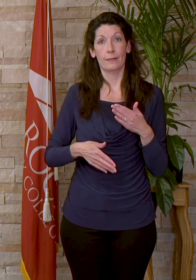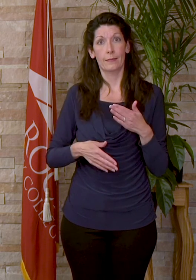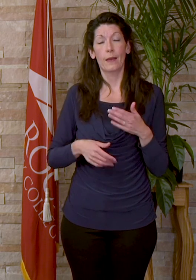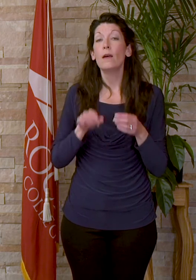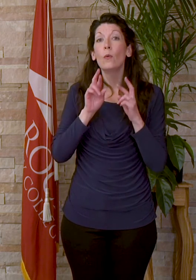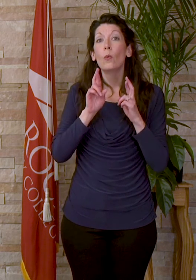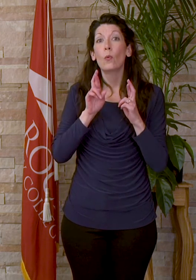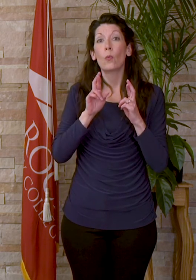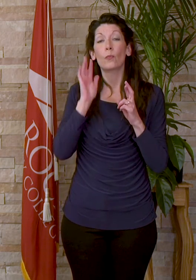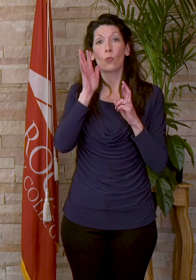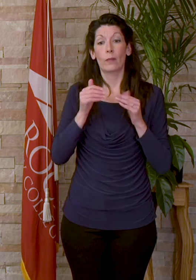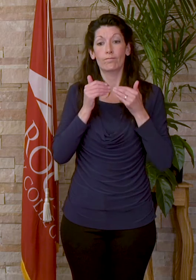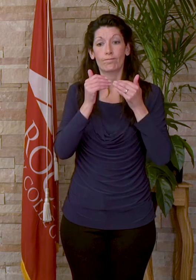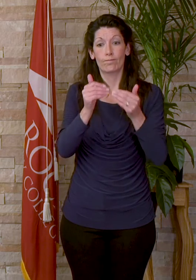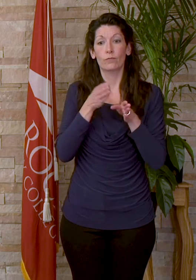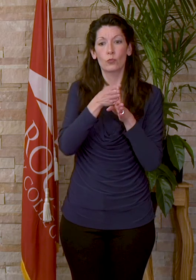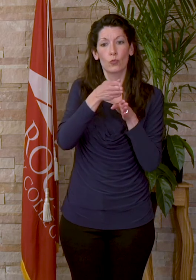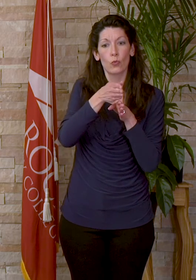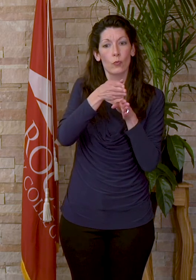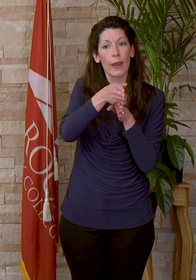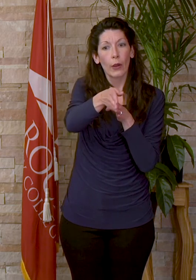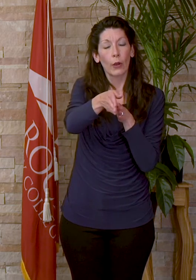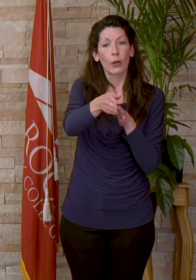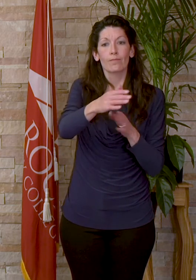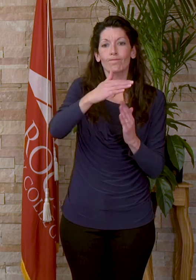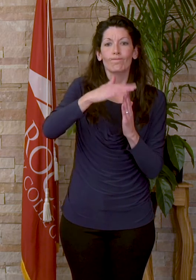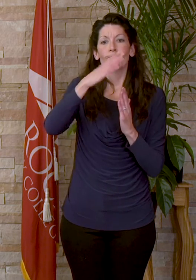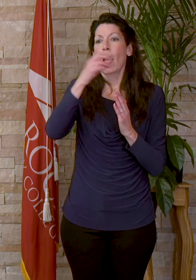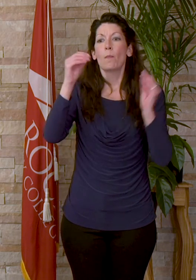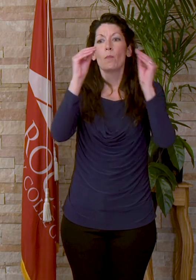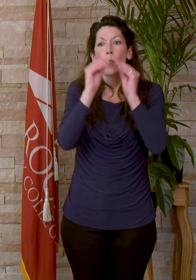only will you move on to career heights, but there will be more education in your future.